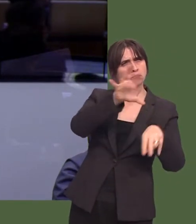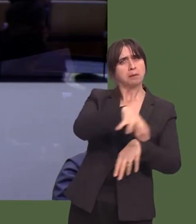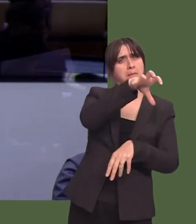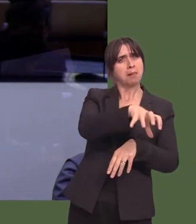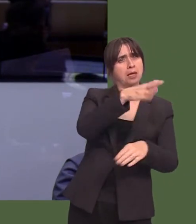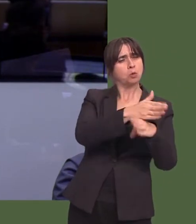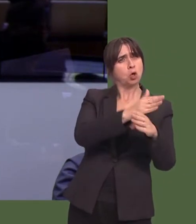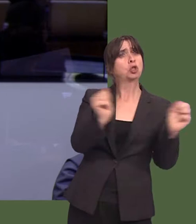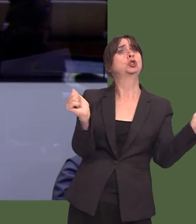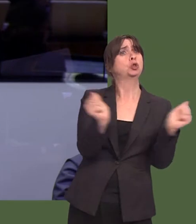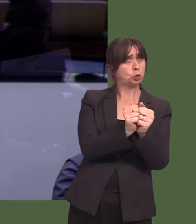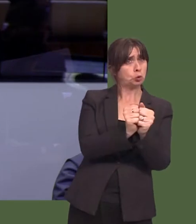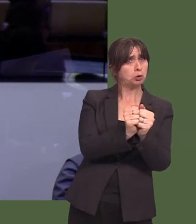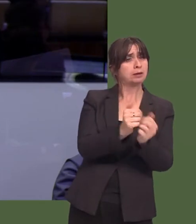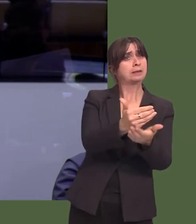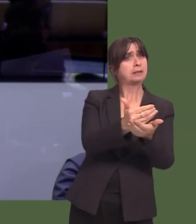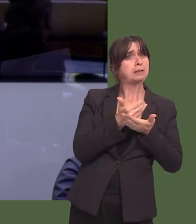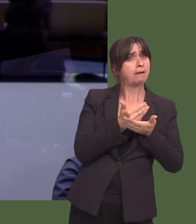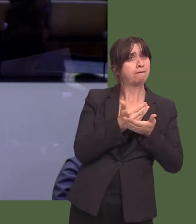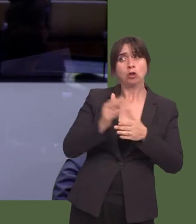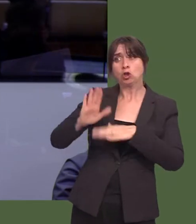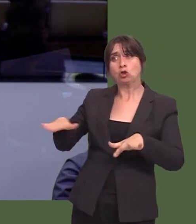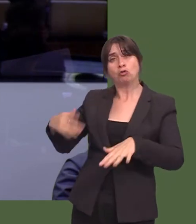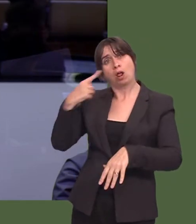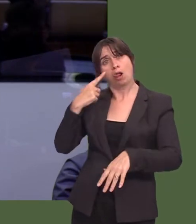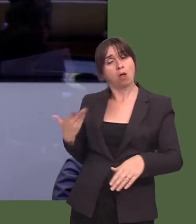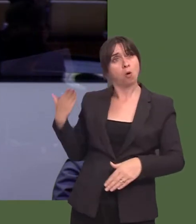and that legal requirements on insurance and risk assessment were met.